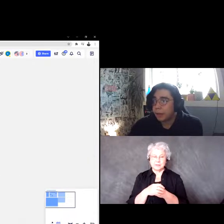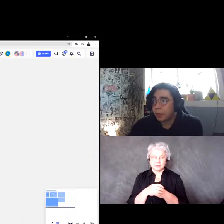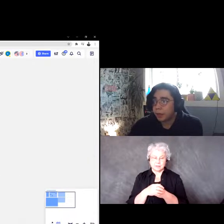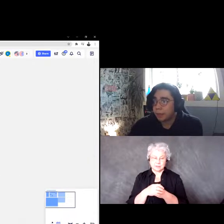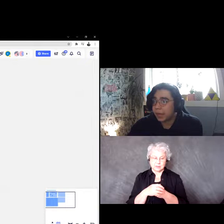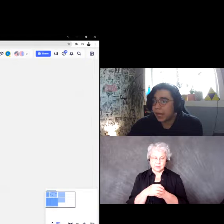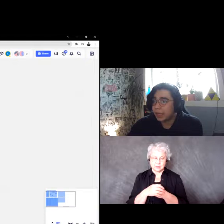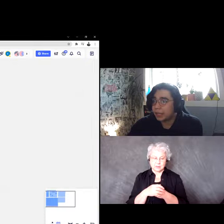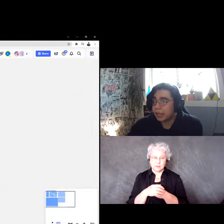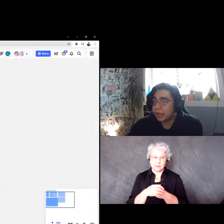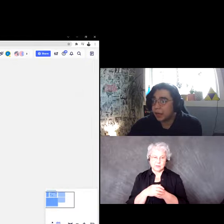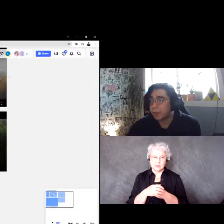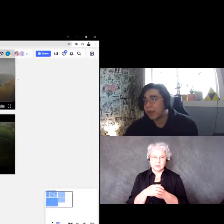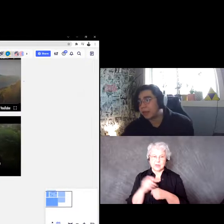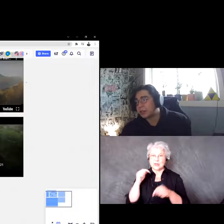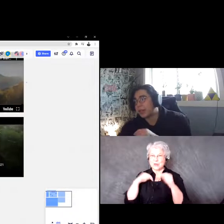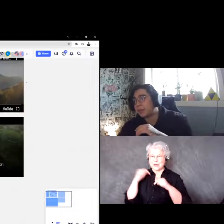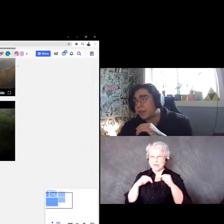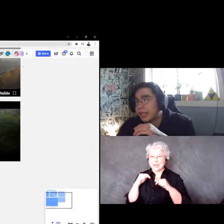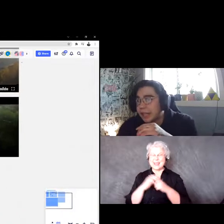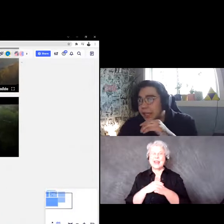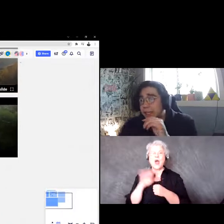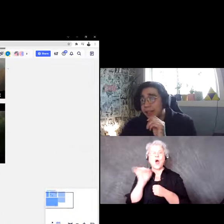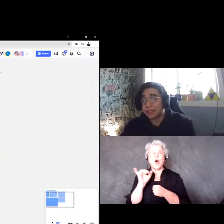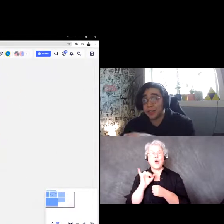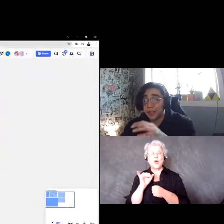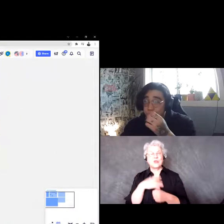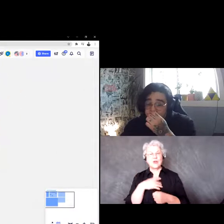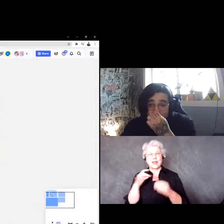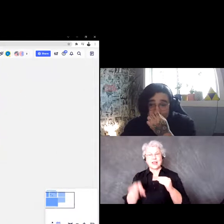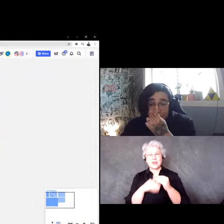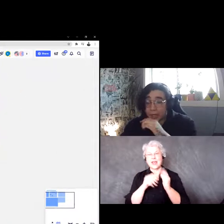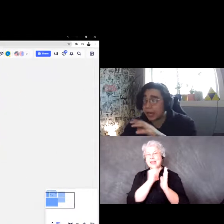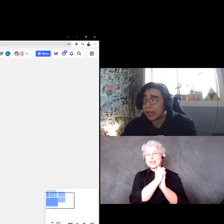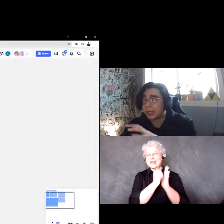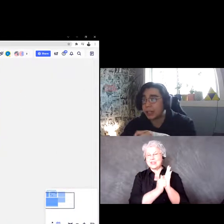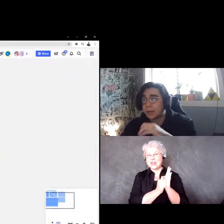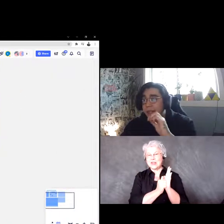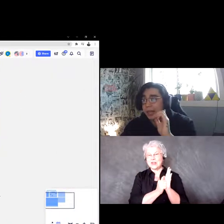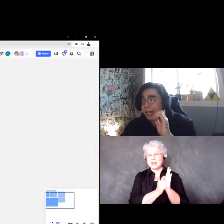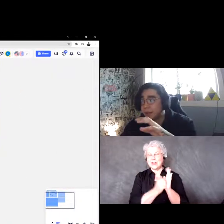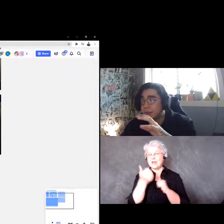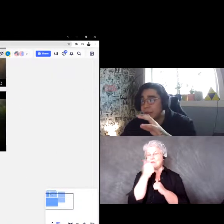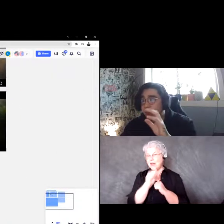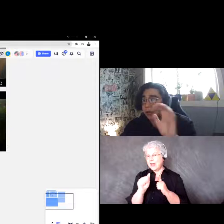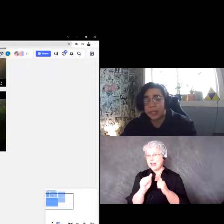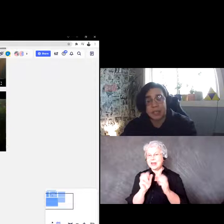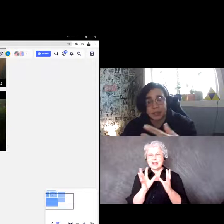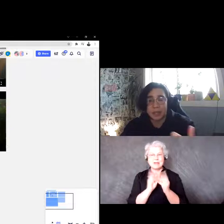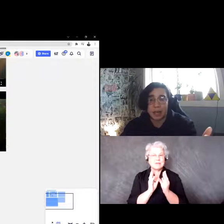Going back, I also like to put the agenda for any engagement that I am doing or any session that I